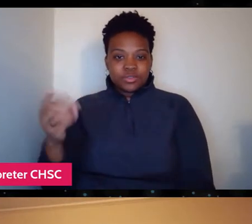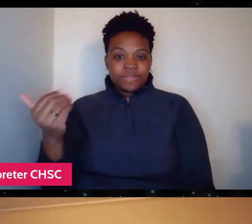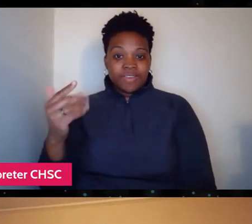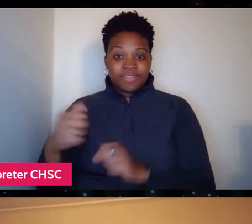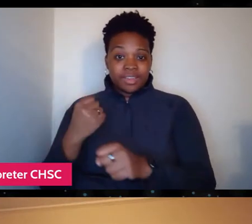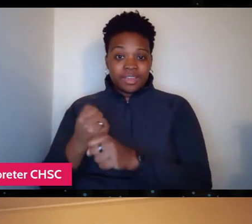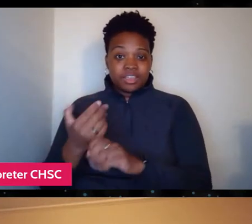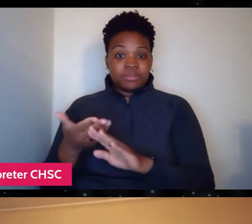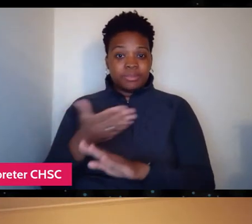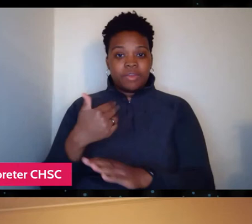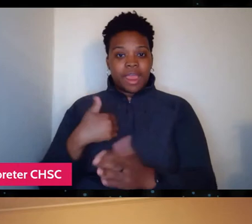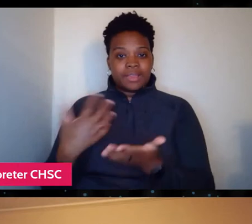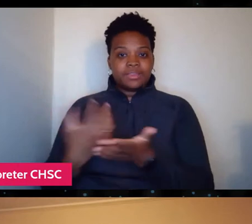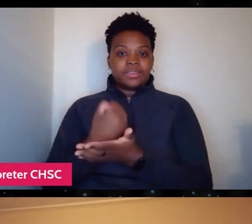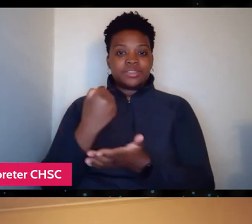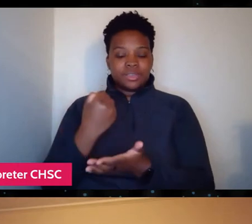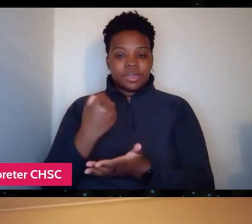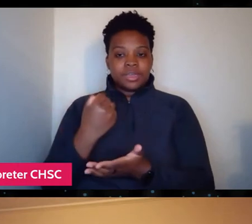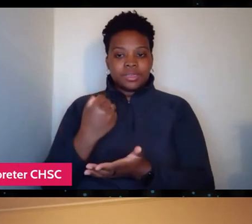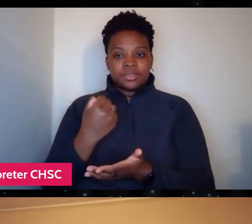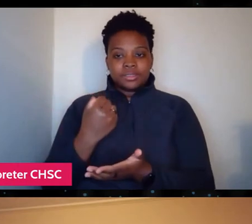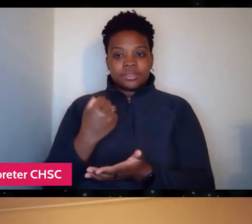he has a chance to kind of put that right.